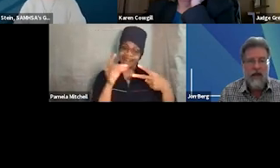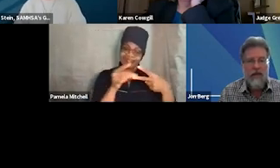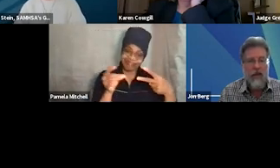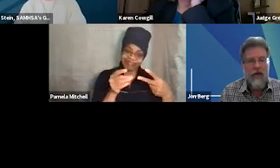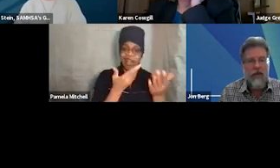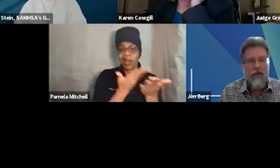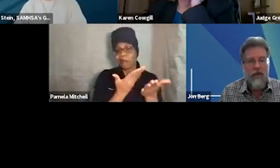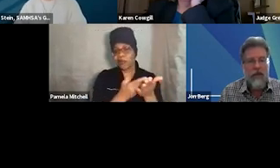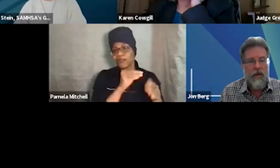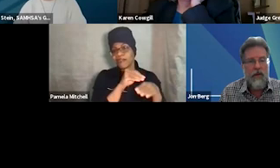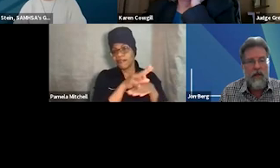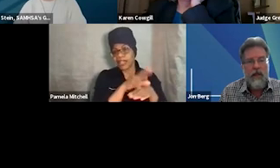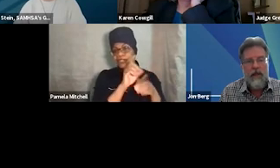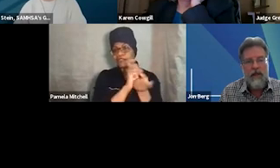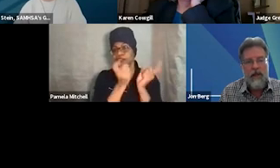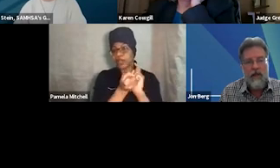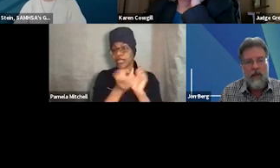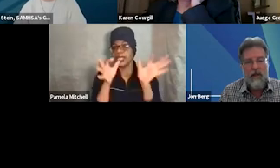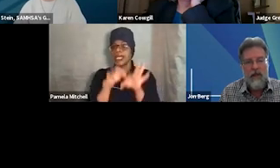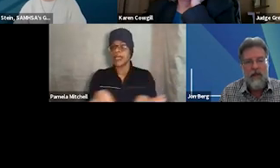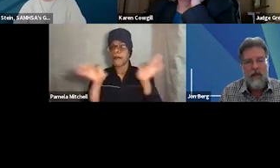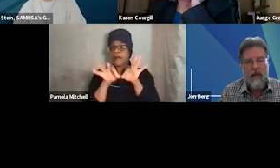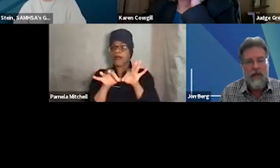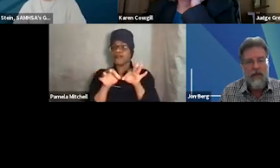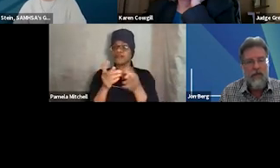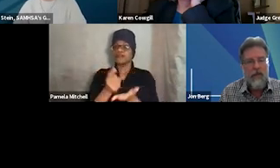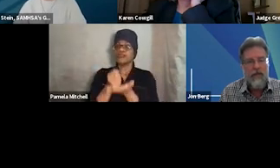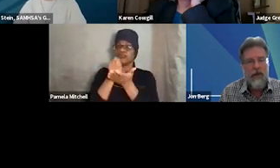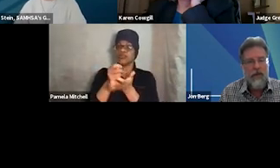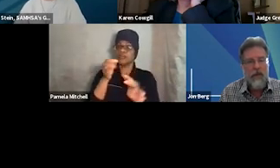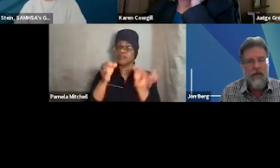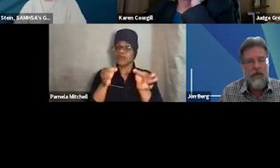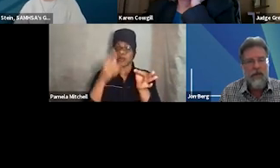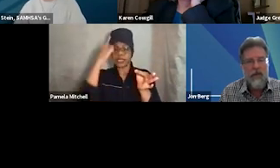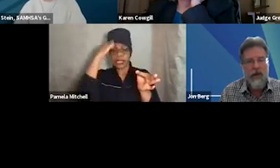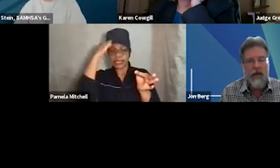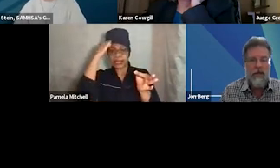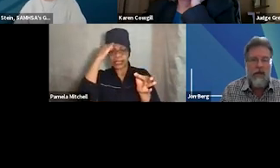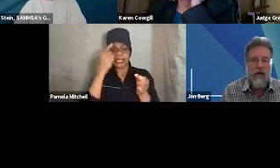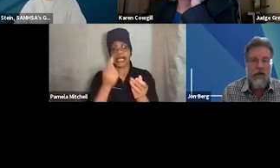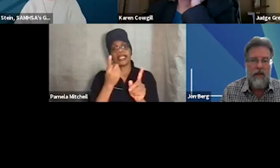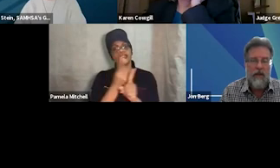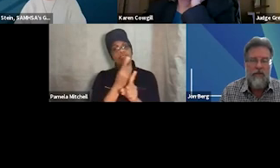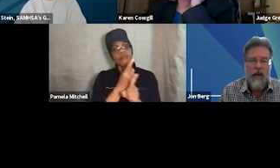It's important for a treatment court to consider which incentives and sanctions are most appropriate to incorporate in their programming